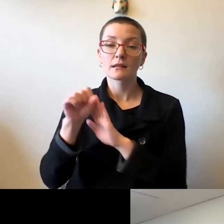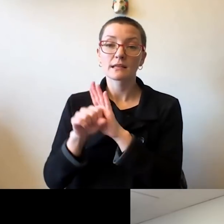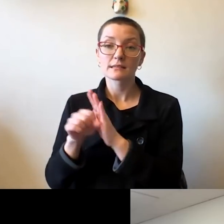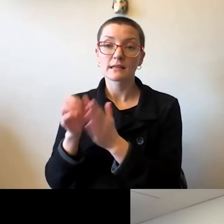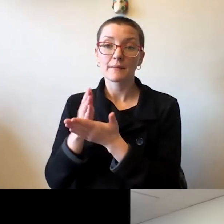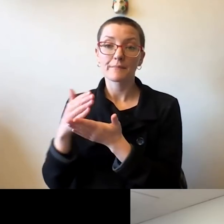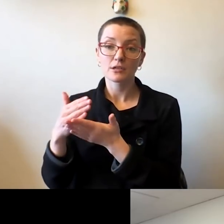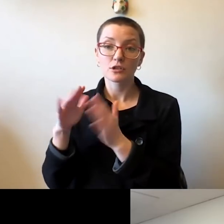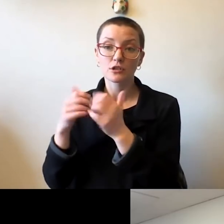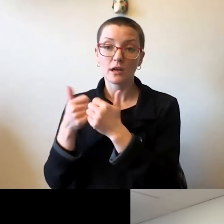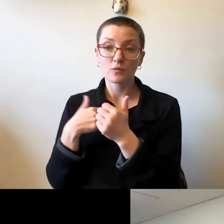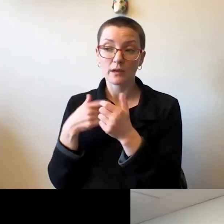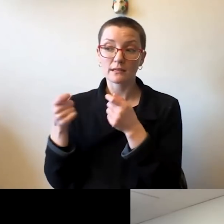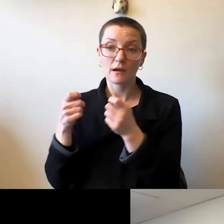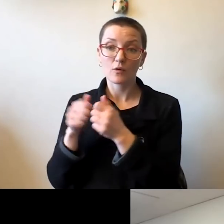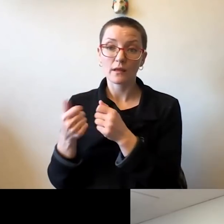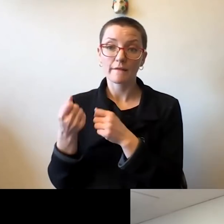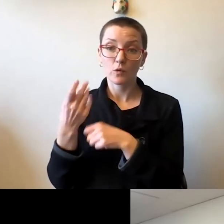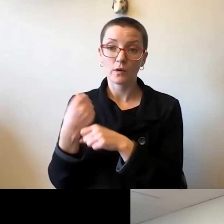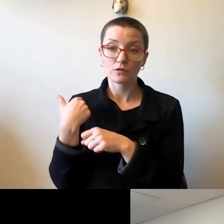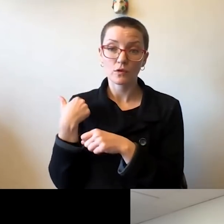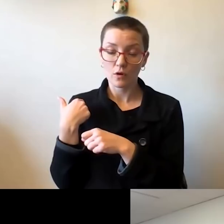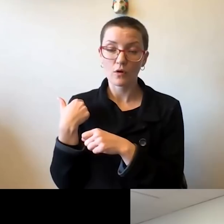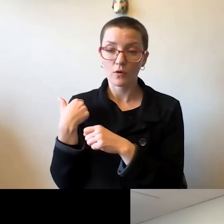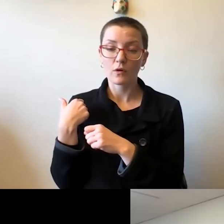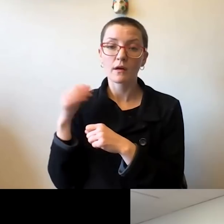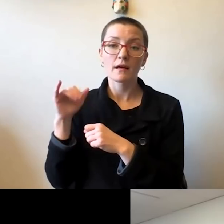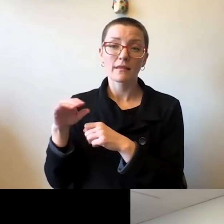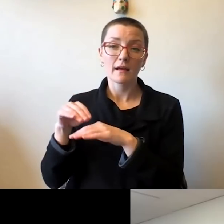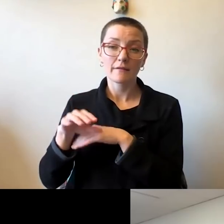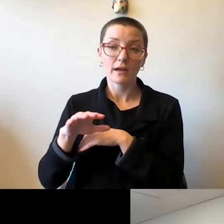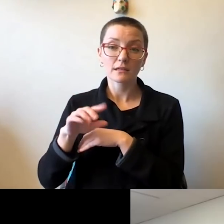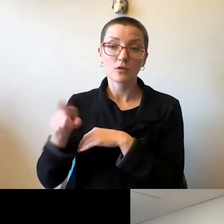to deal with a few years ago, which affected only our state appropriation portion